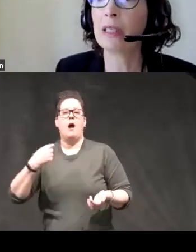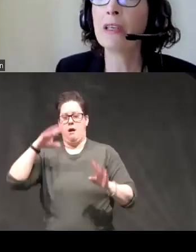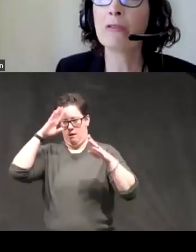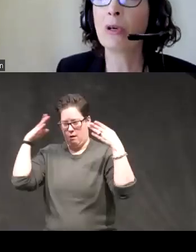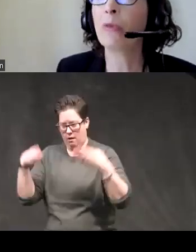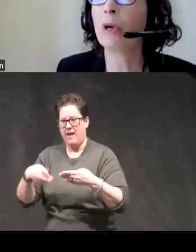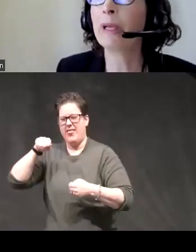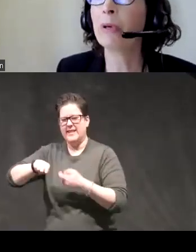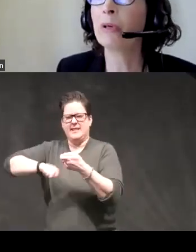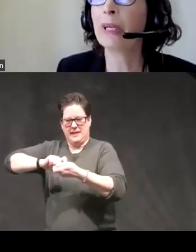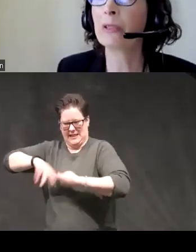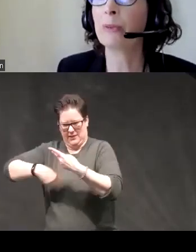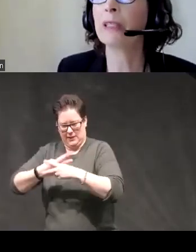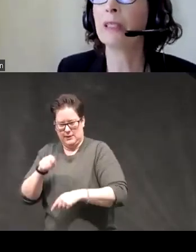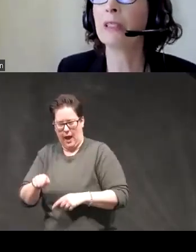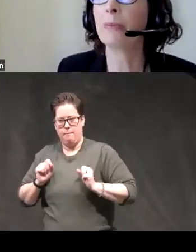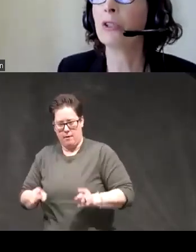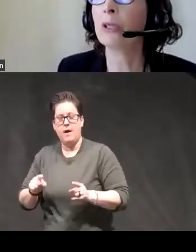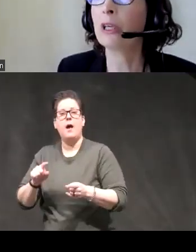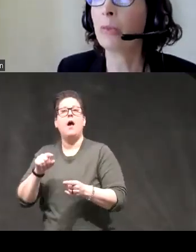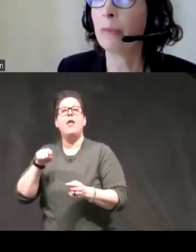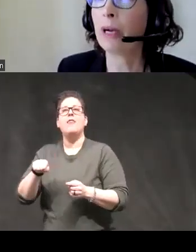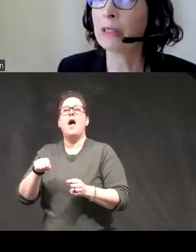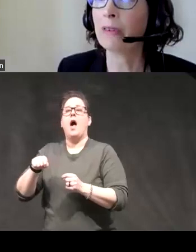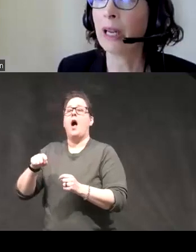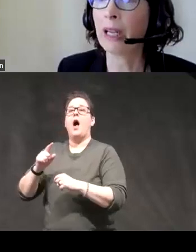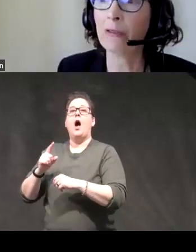distinct form where people experience this being triggered by positive and negative